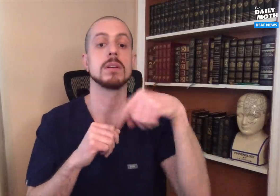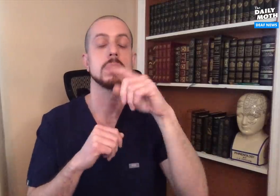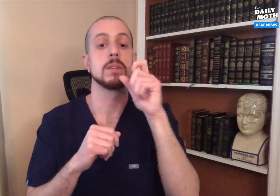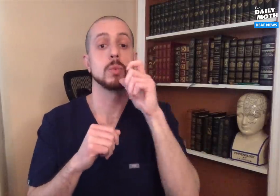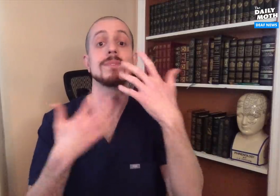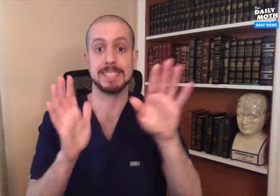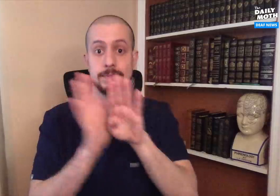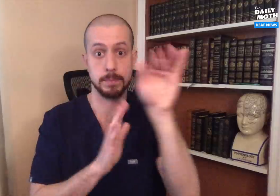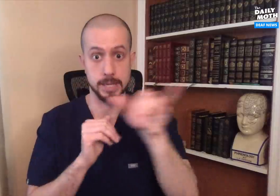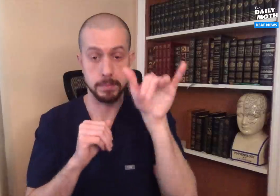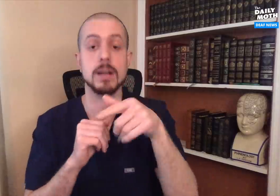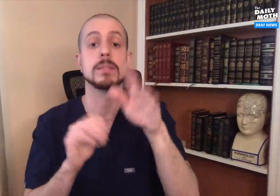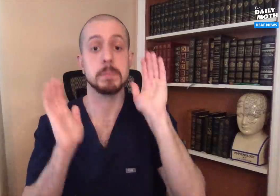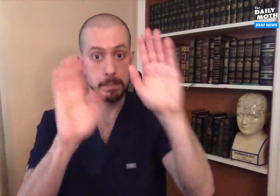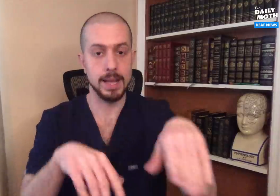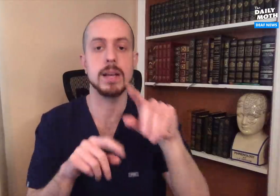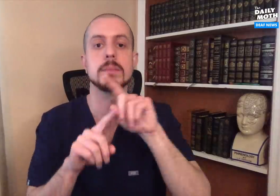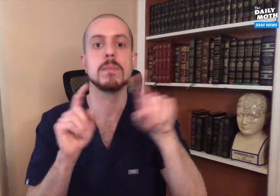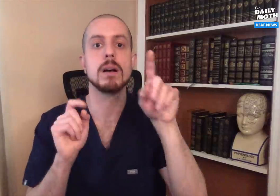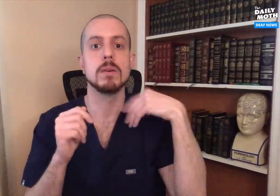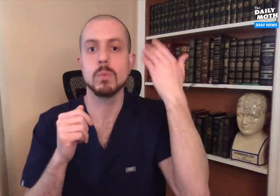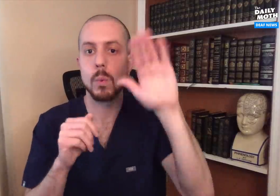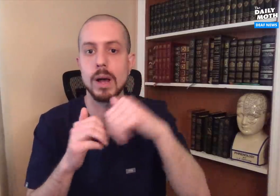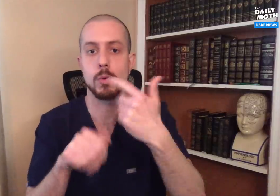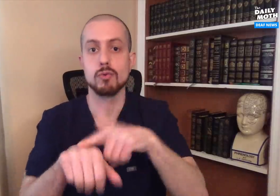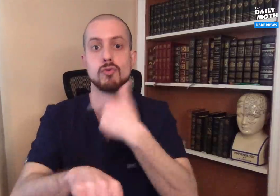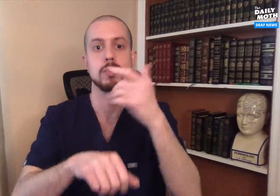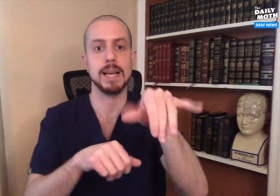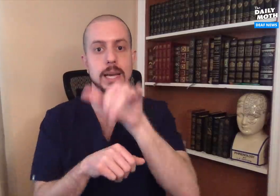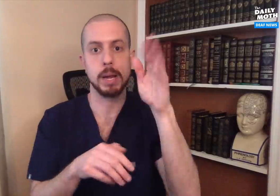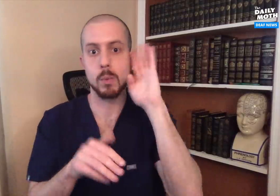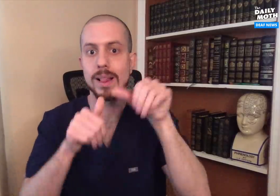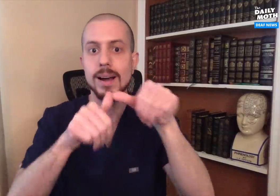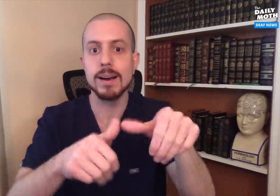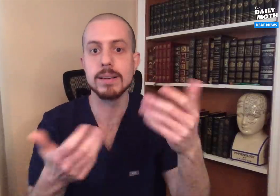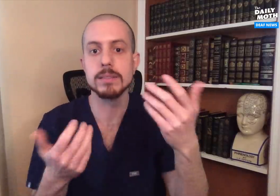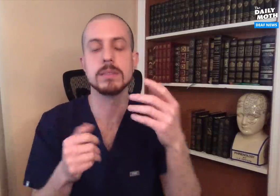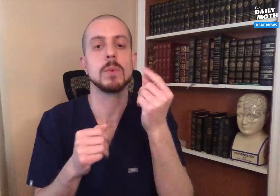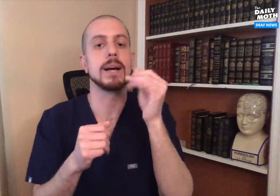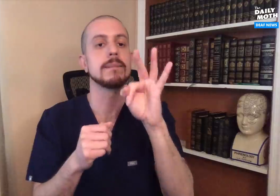they will have to stay at home and be protected. But we have to be careful because for those who have developed antibodies and go back to work, we don't know how long the antibodies will last.